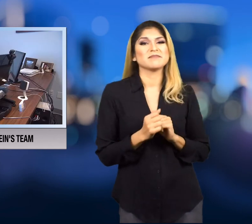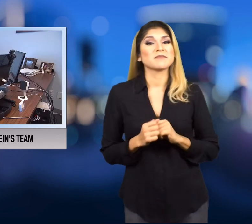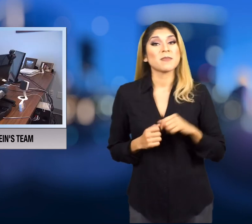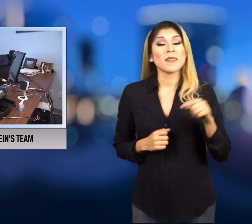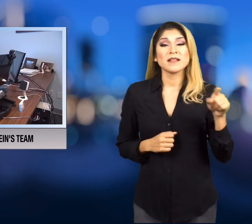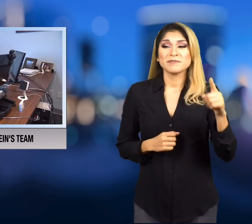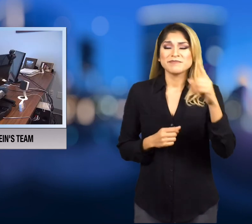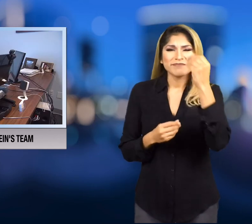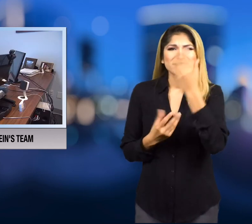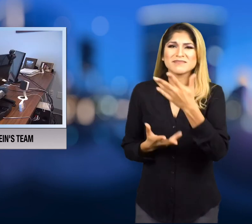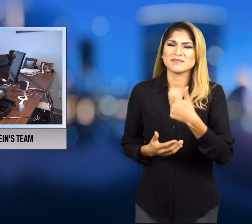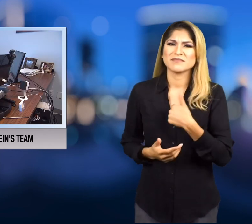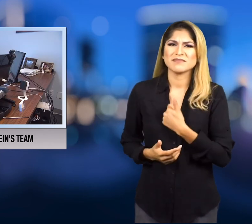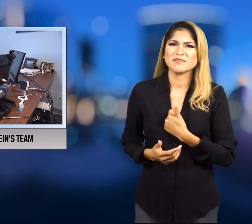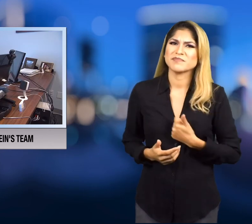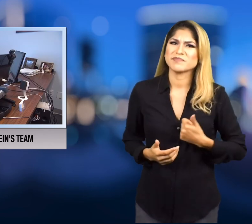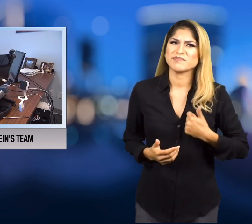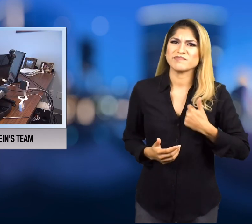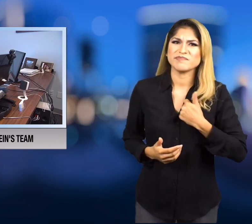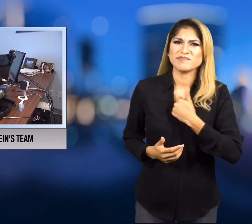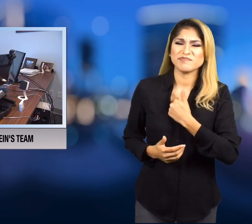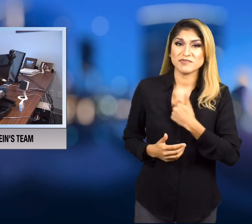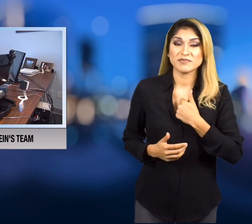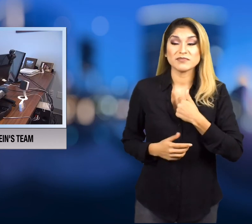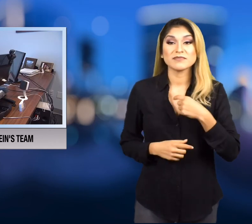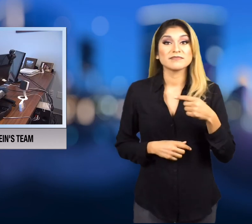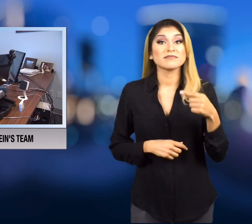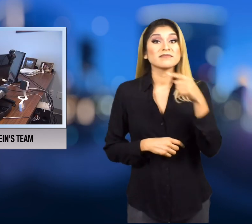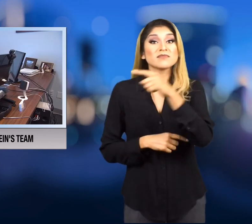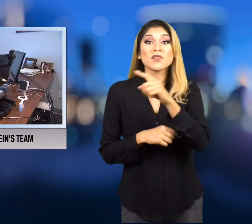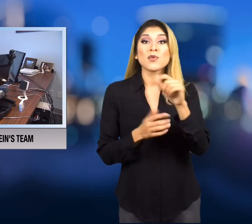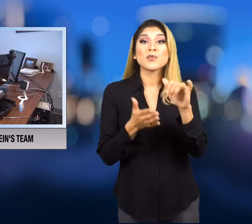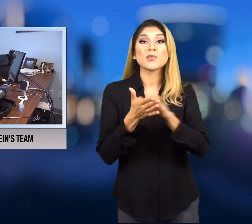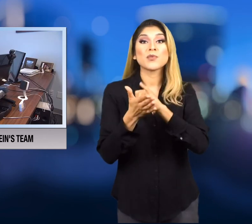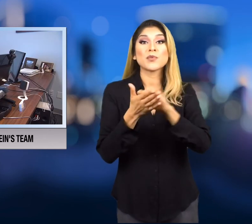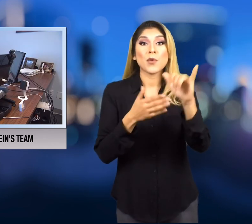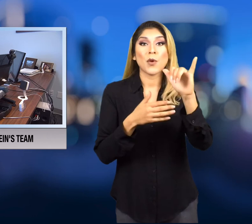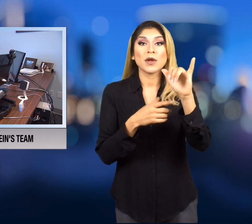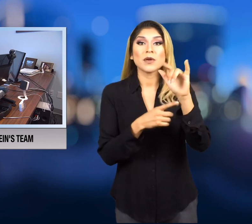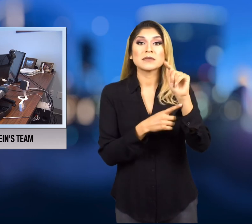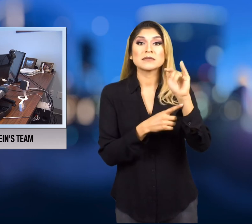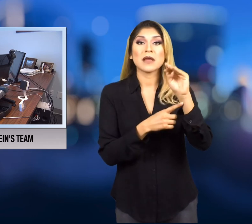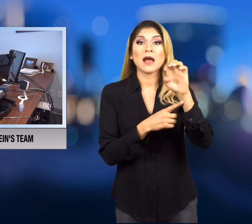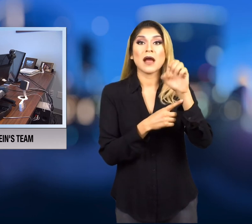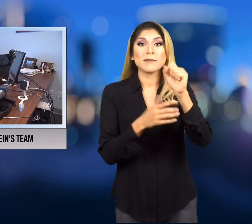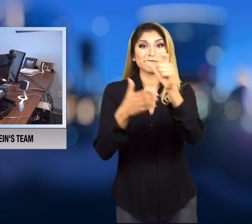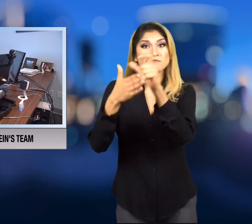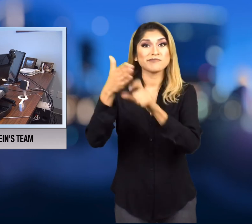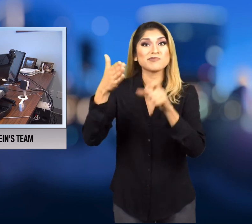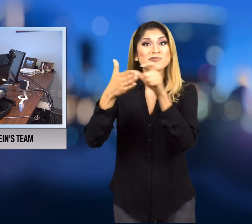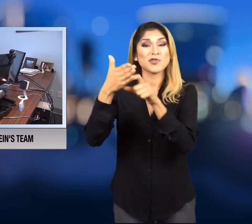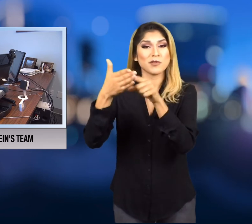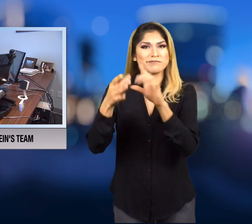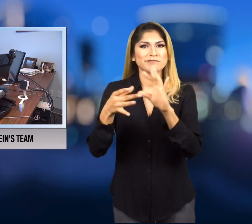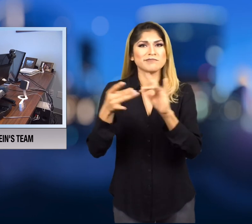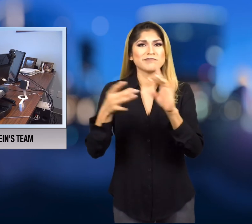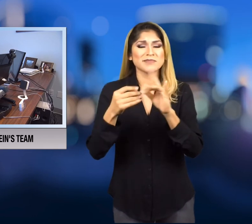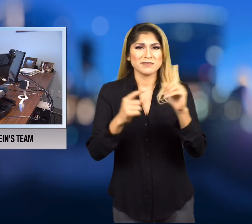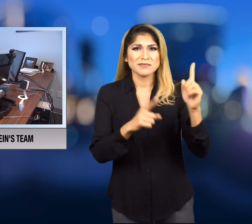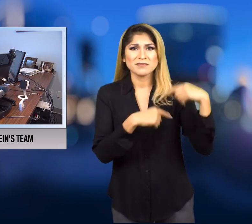He said that he was also sorry. According to a New York Times article the